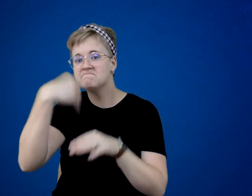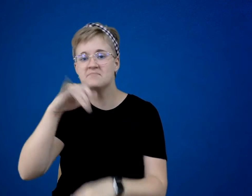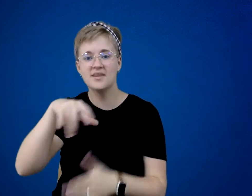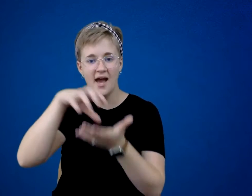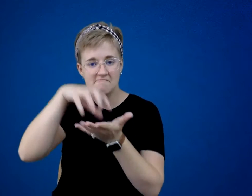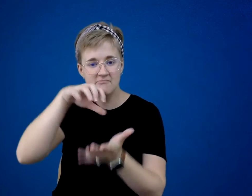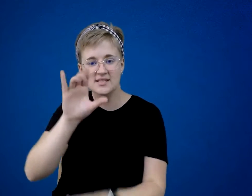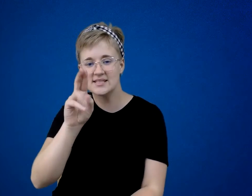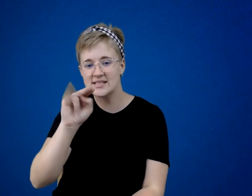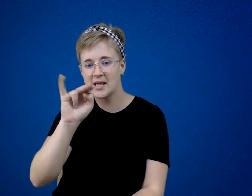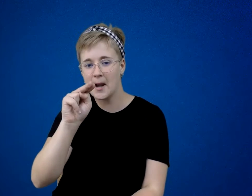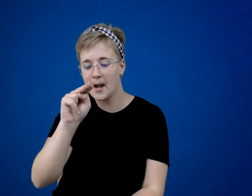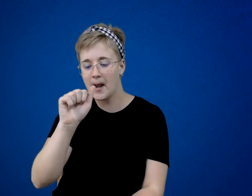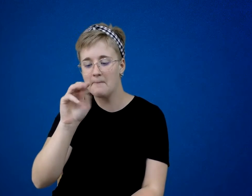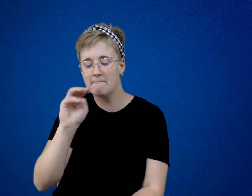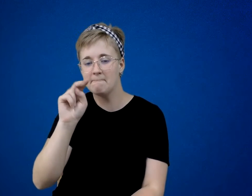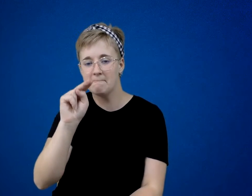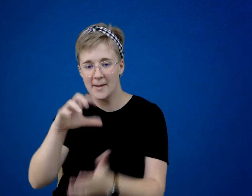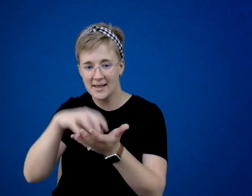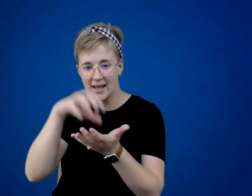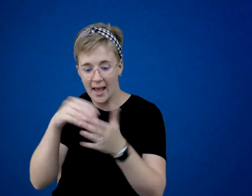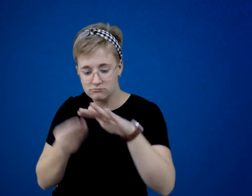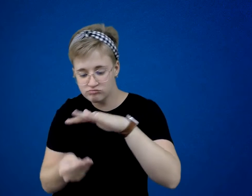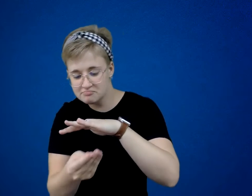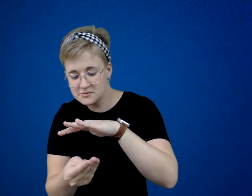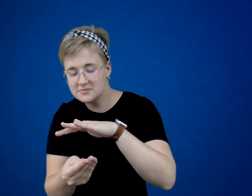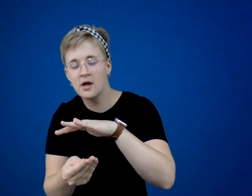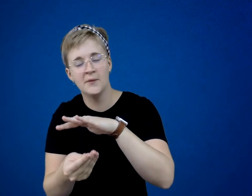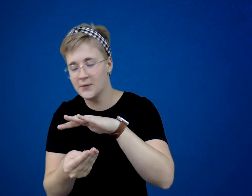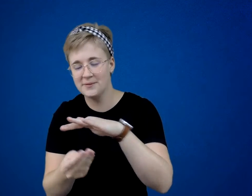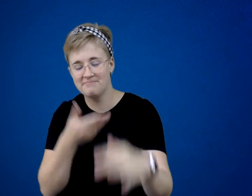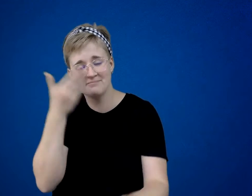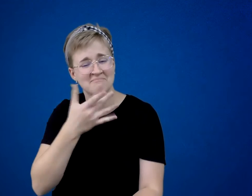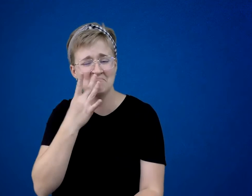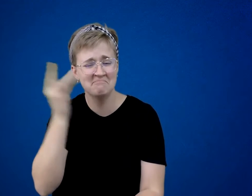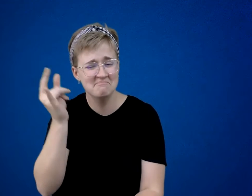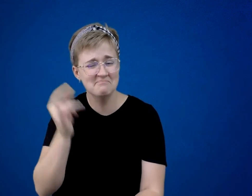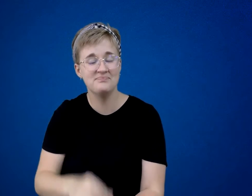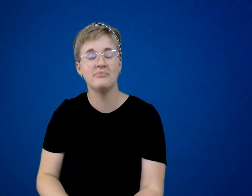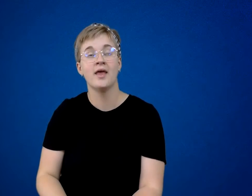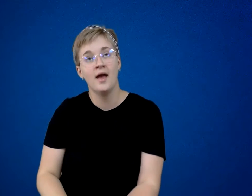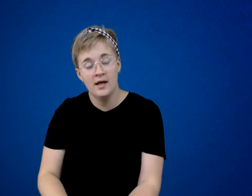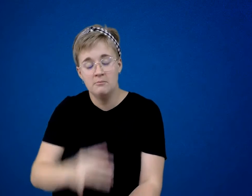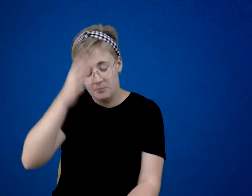in the oven. It smelled mighty good. But Grandfather needed his medicine.